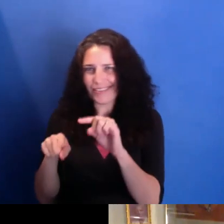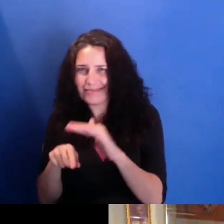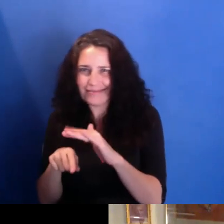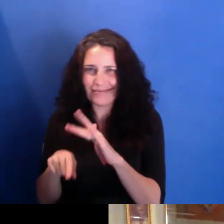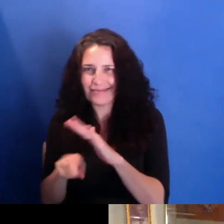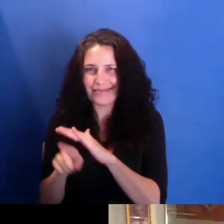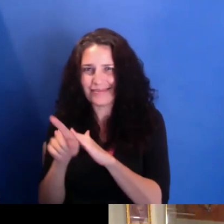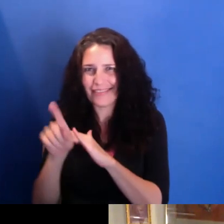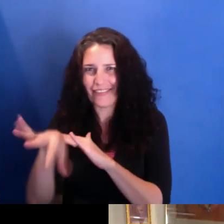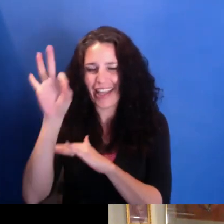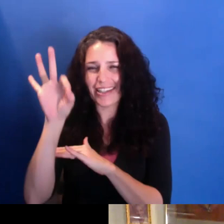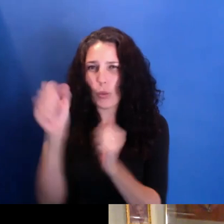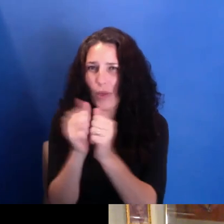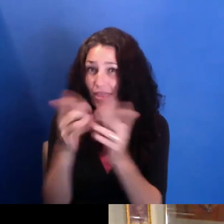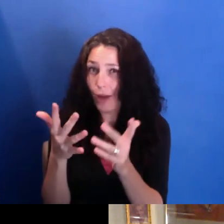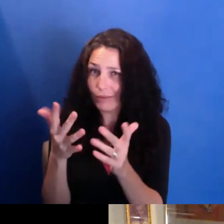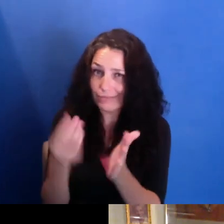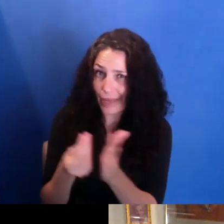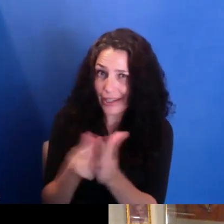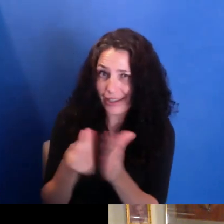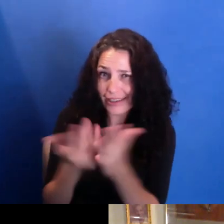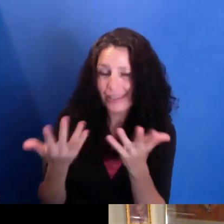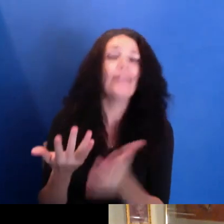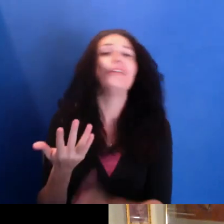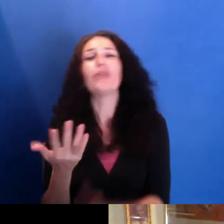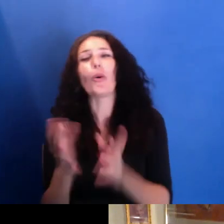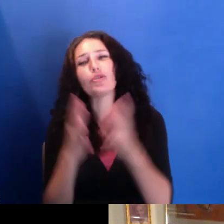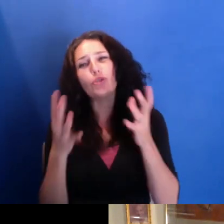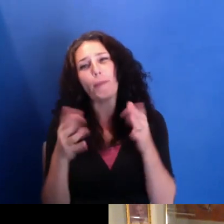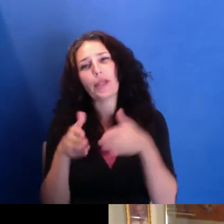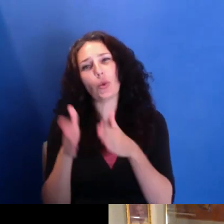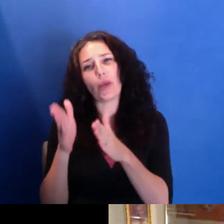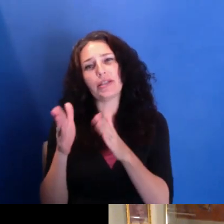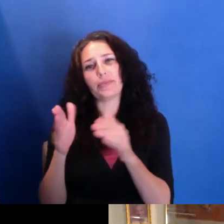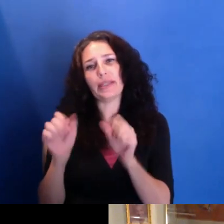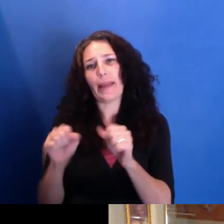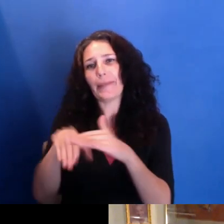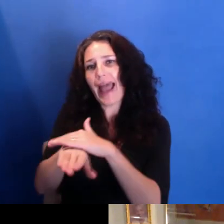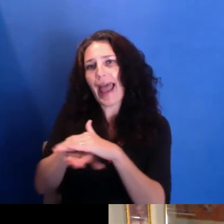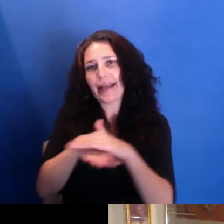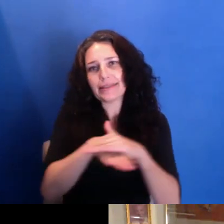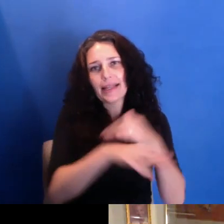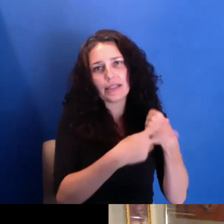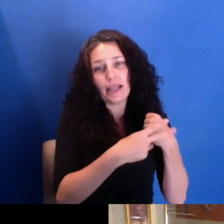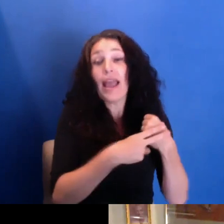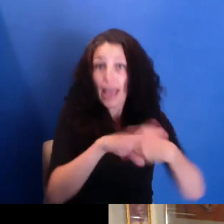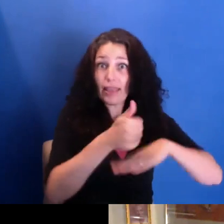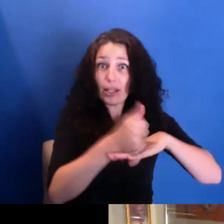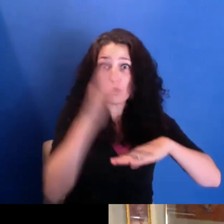a certain amount of money. So, I mean, in so many ways, accessing archives, creating archives. Even, I mean, there's still much work being done